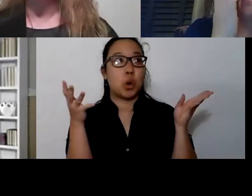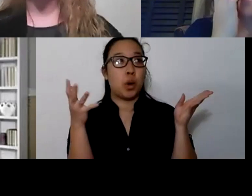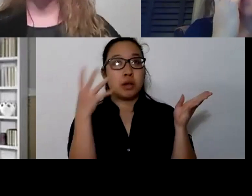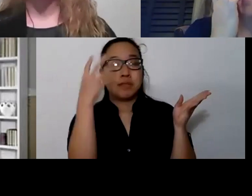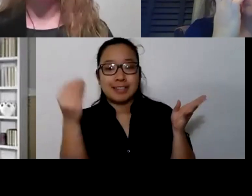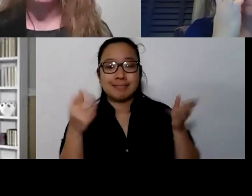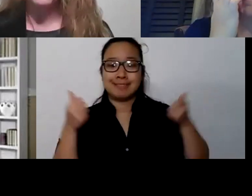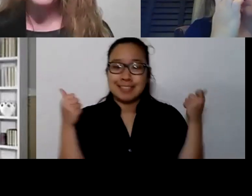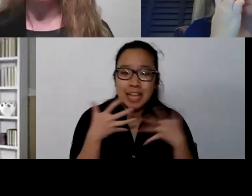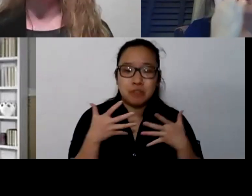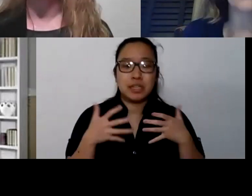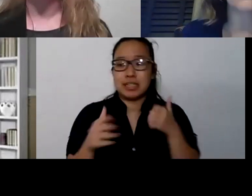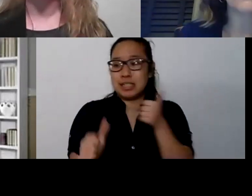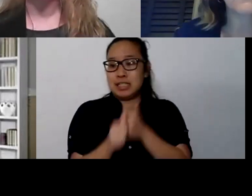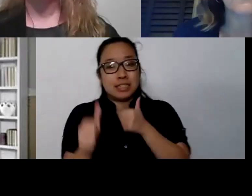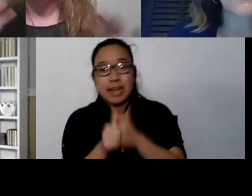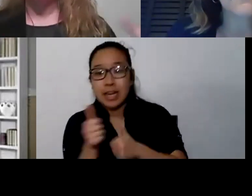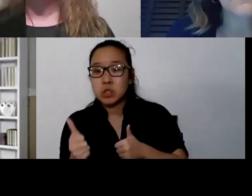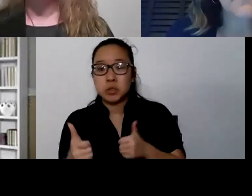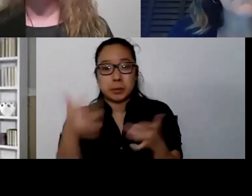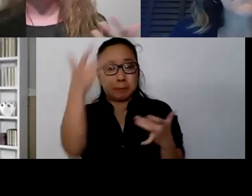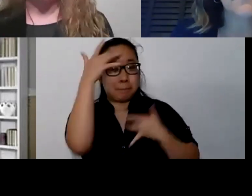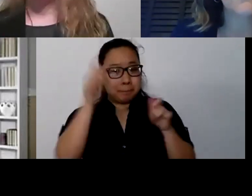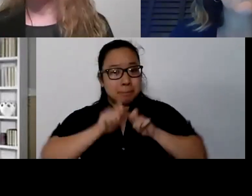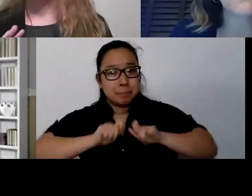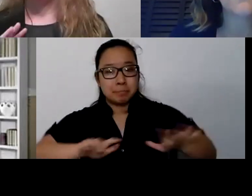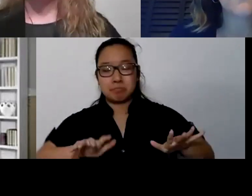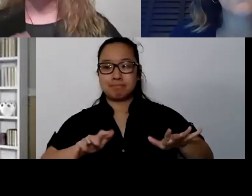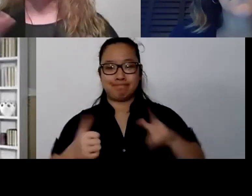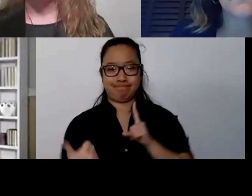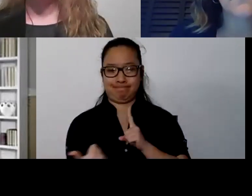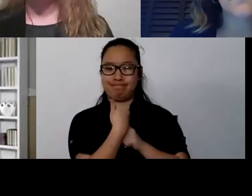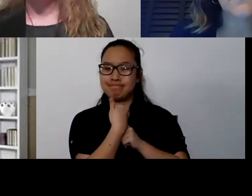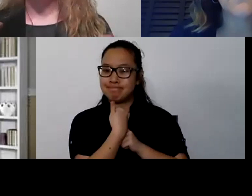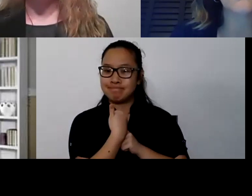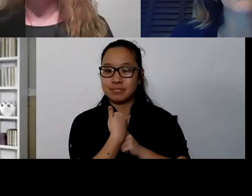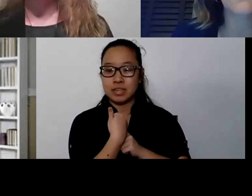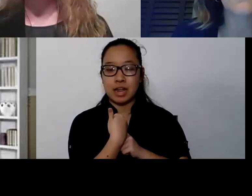There's a perceived threat happening to me. I need to utilize what I know." And what do I know?